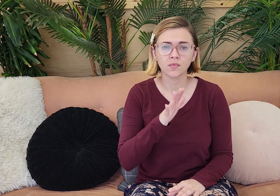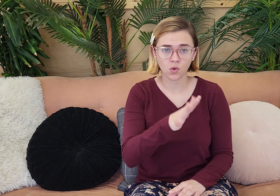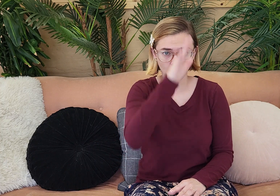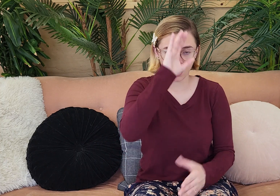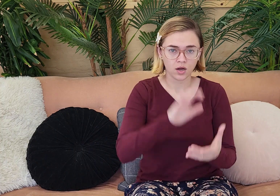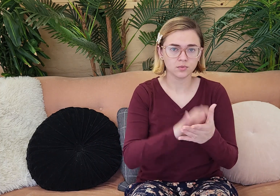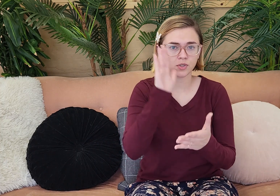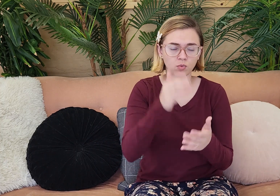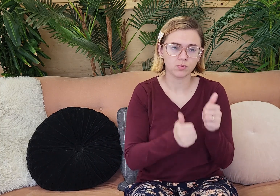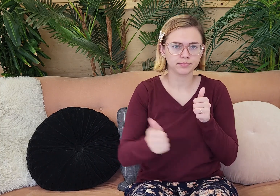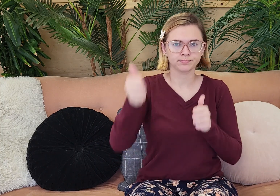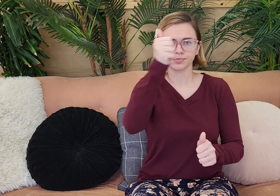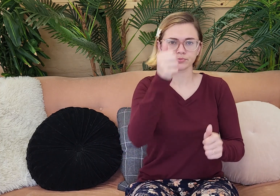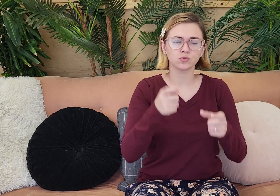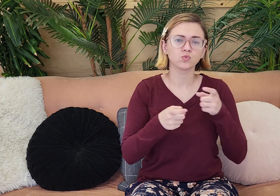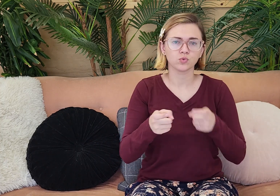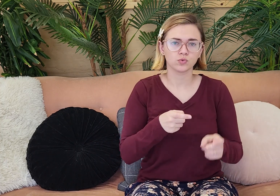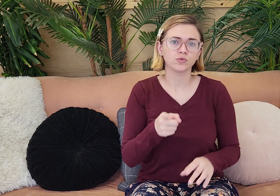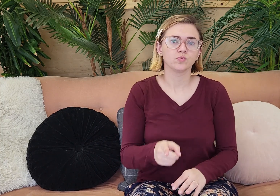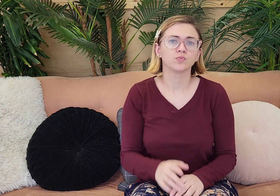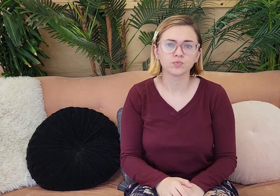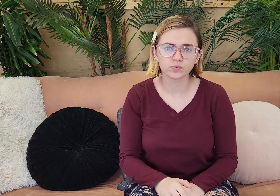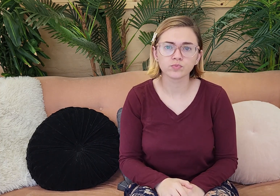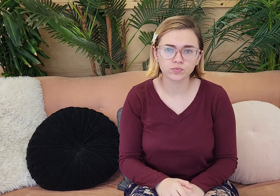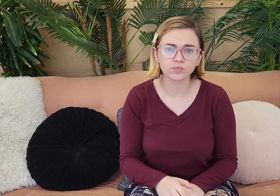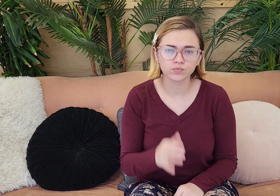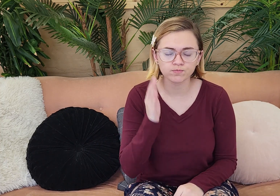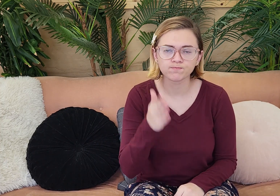he told the woman that your husband will rule over you.